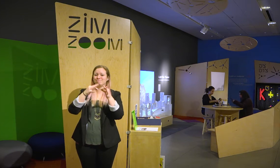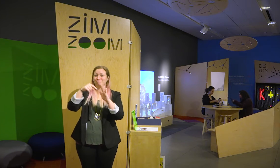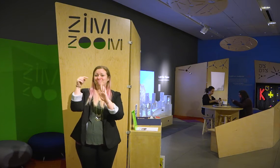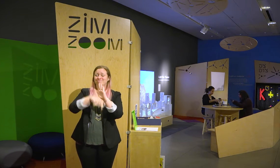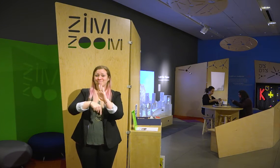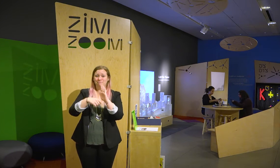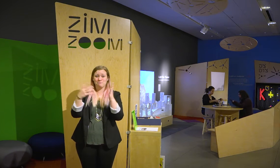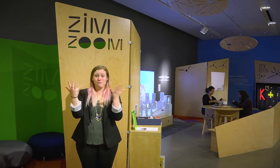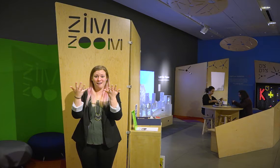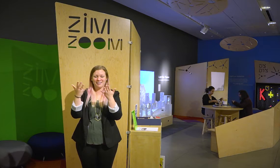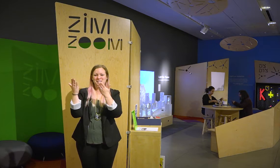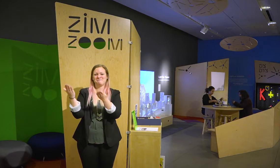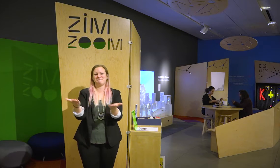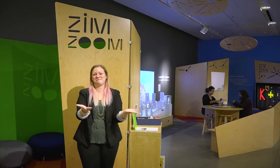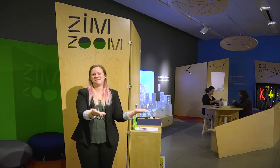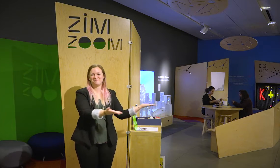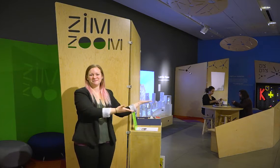Here are the details!!